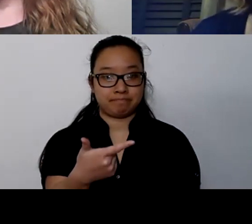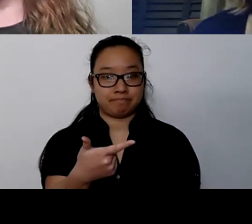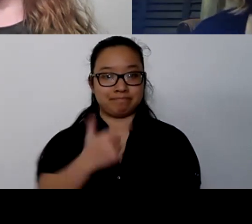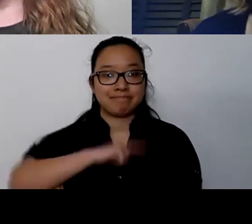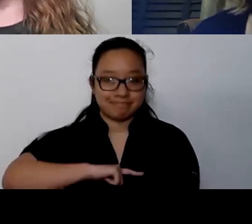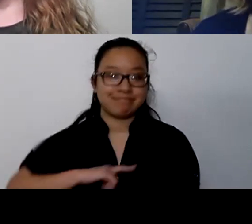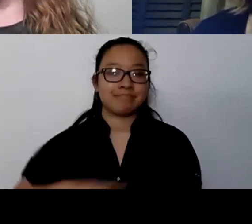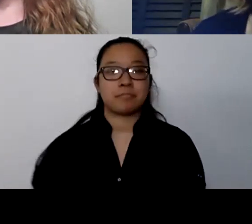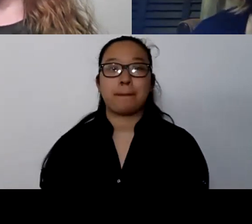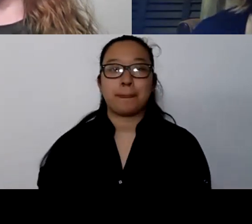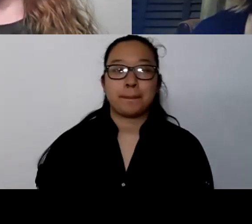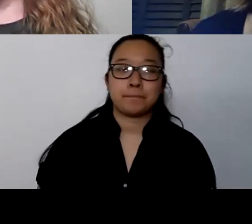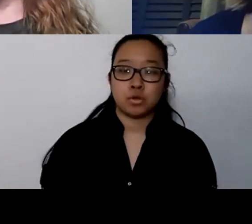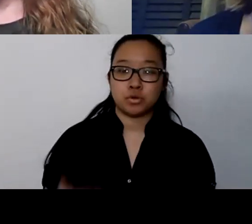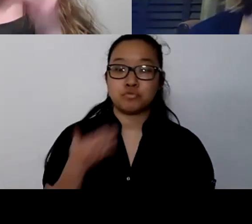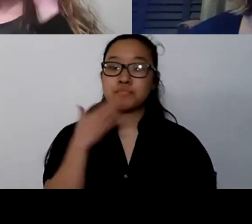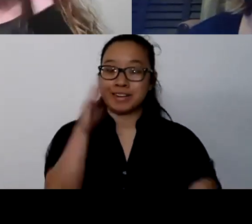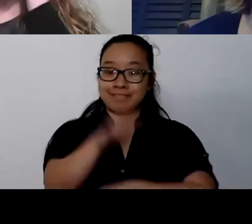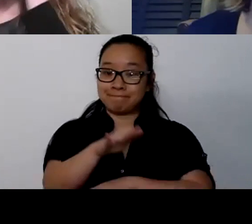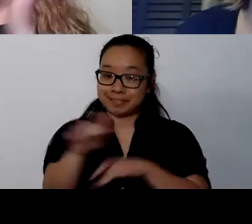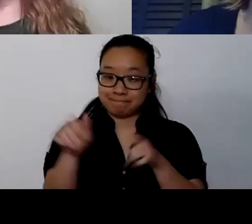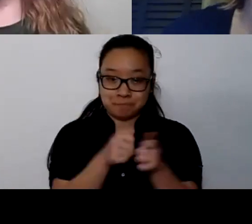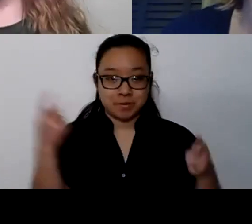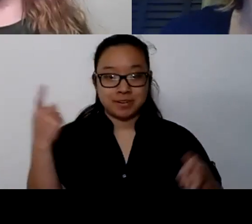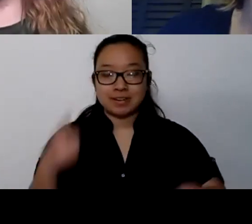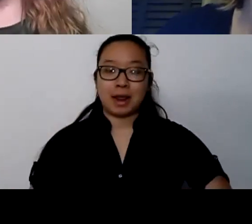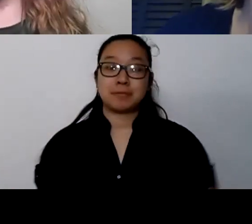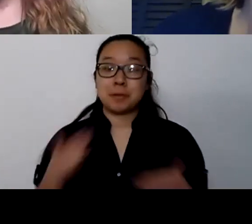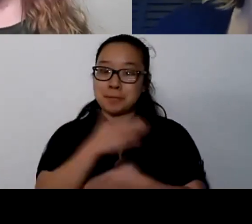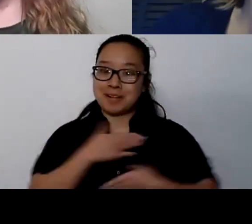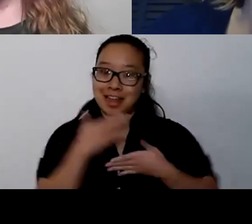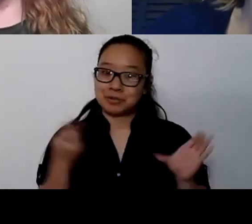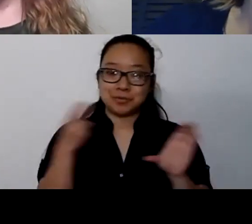Good evening, everyone. I am so glad to join you tonight. Thank you for having me.